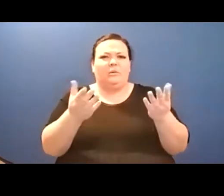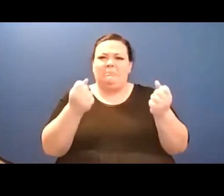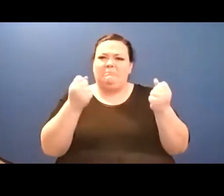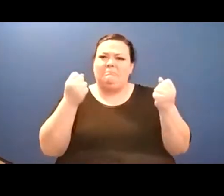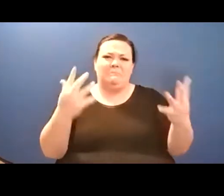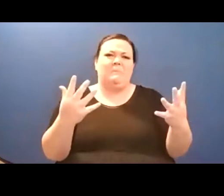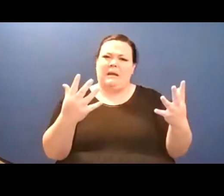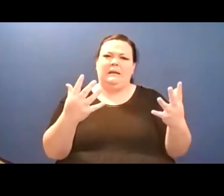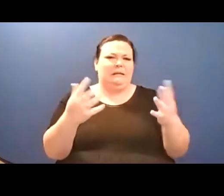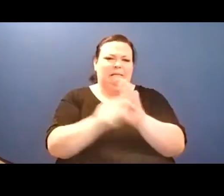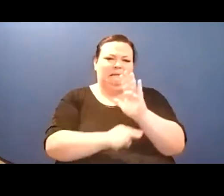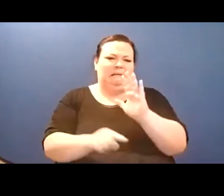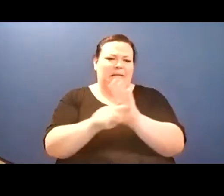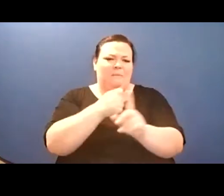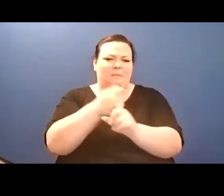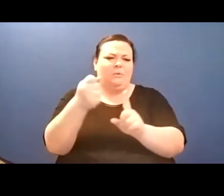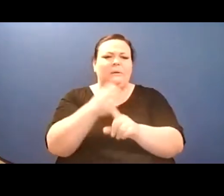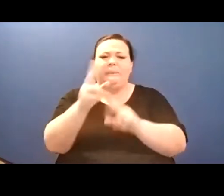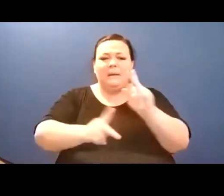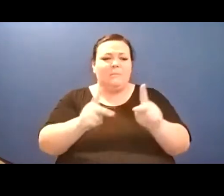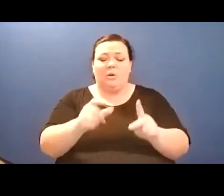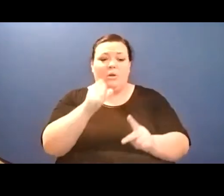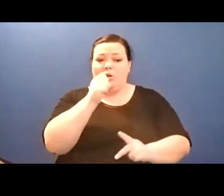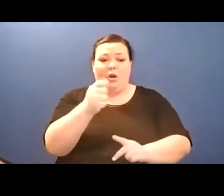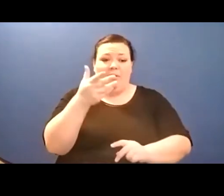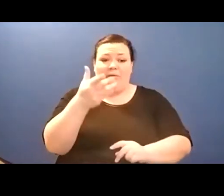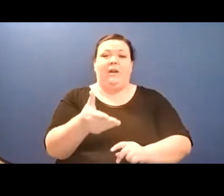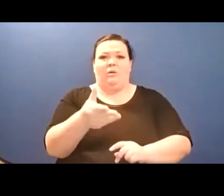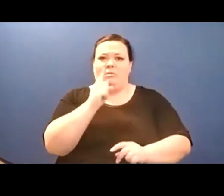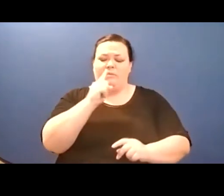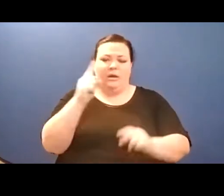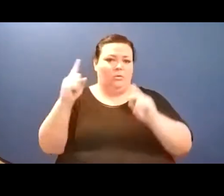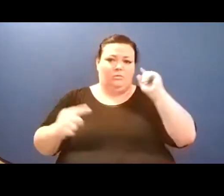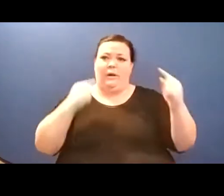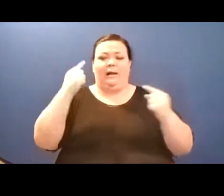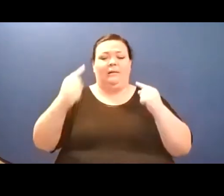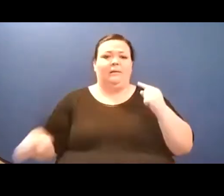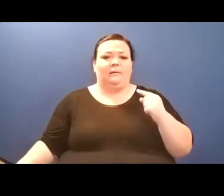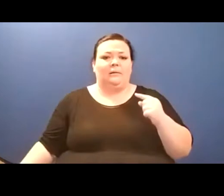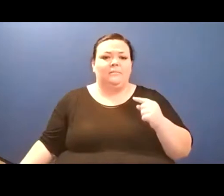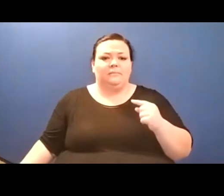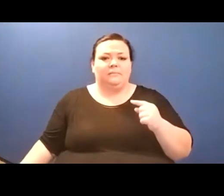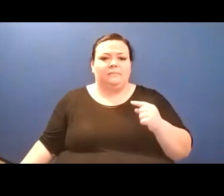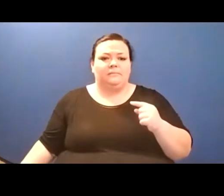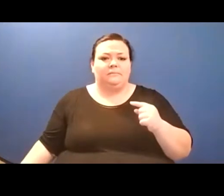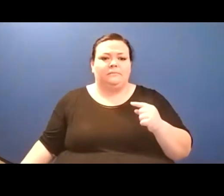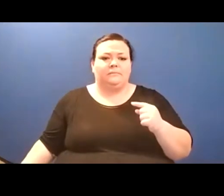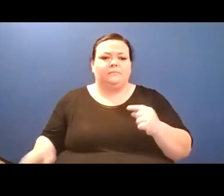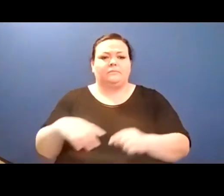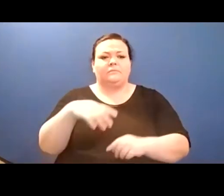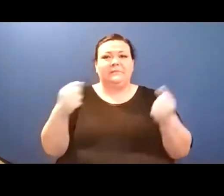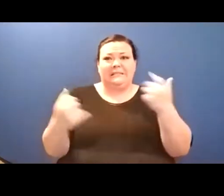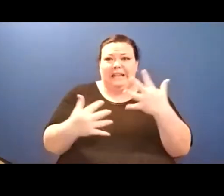a lot of kind of transacting on this, uh, road and there's just this one poem where she kind of,